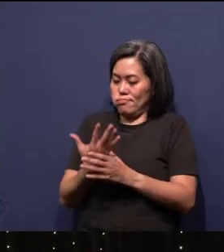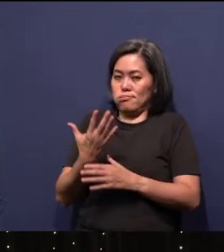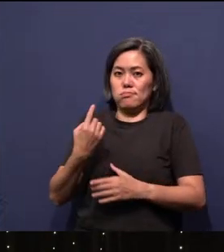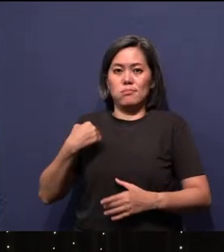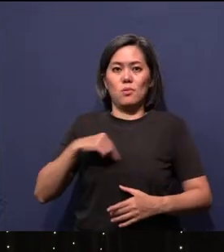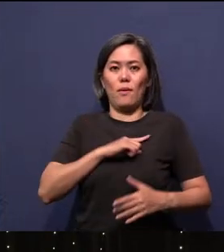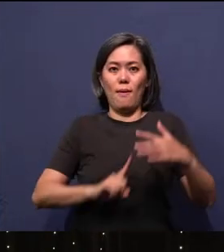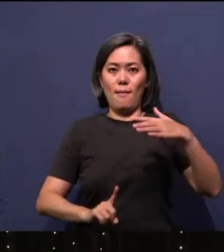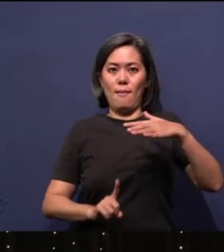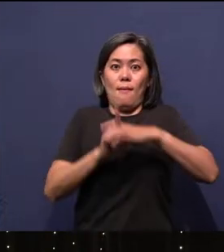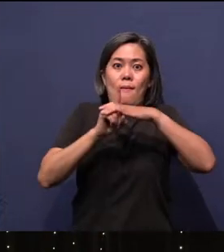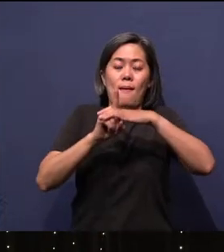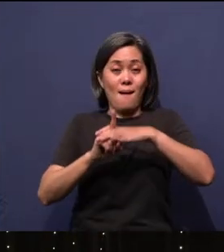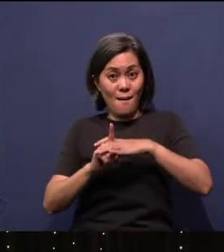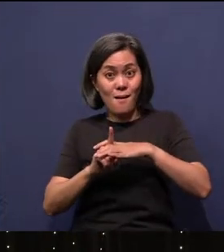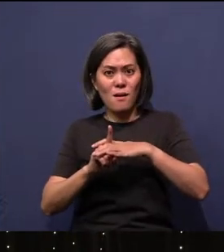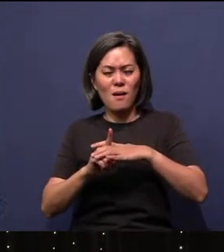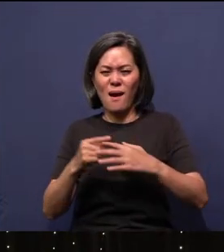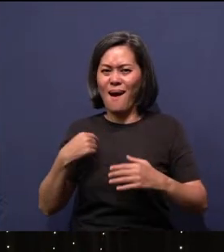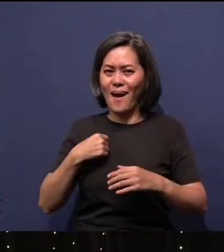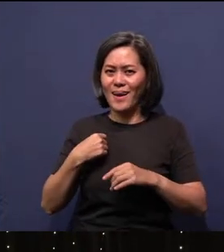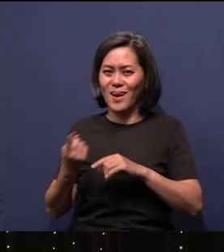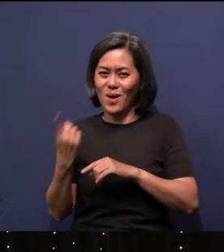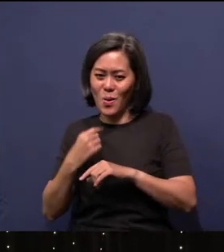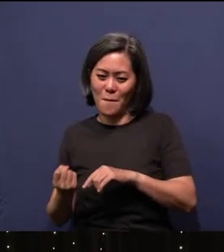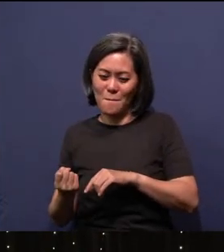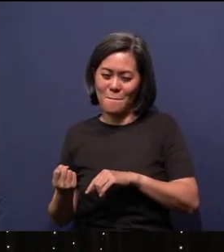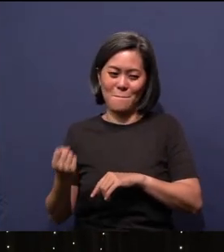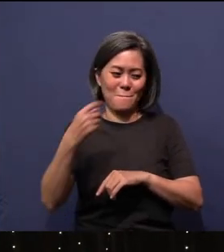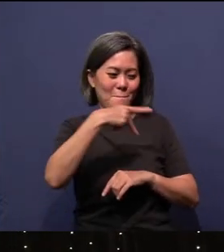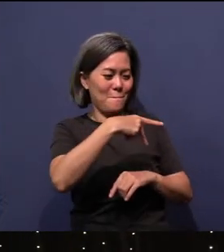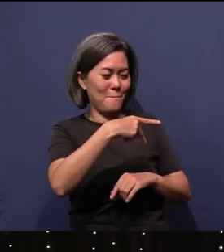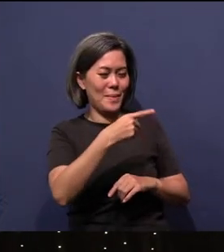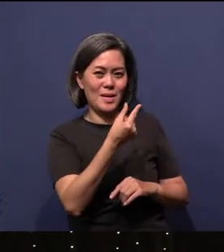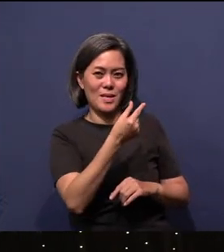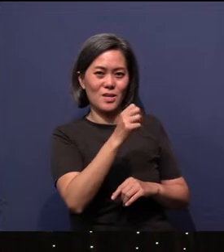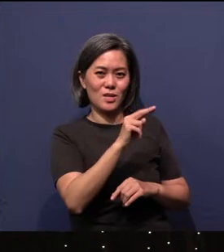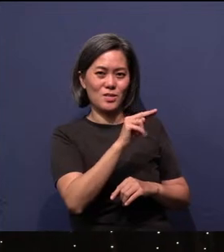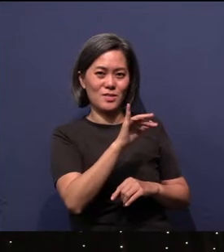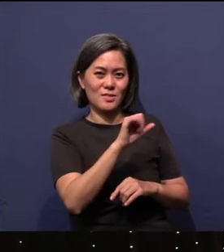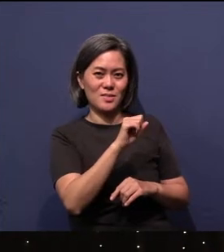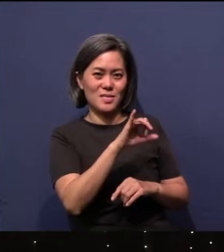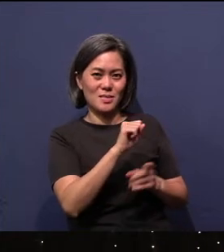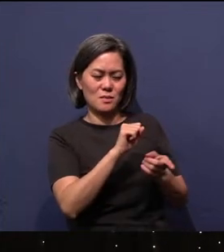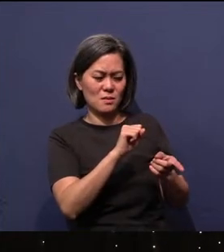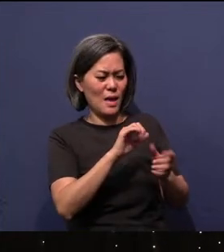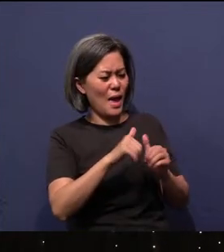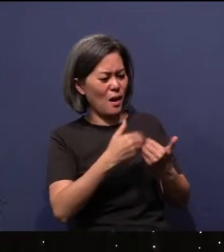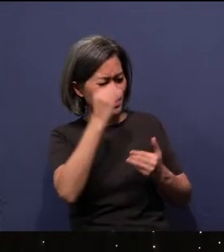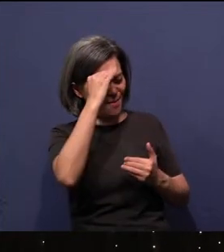I quickly jump back to Genesis. How did man come to be? Here we read that in